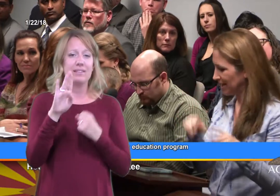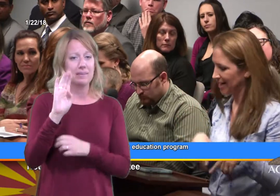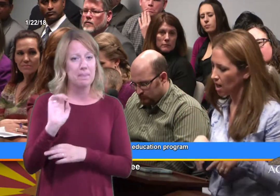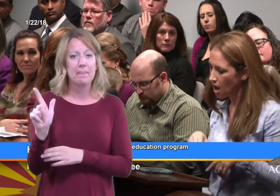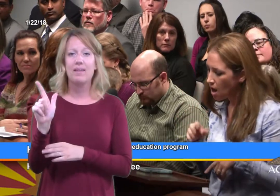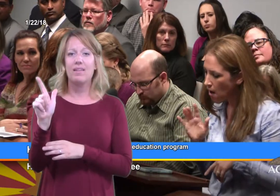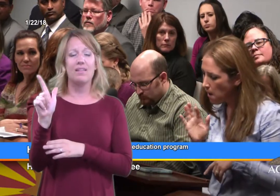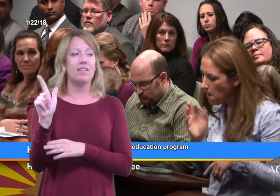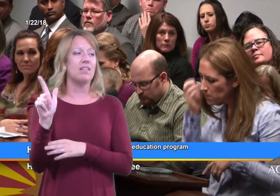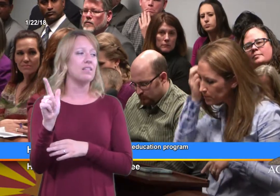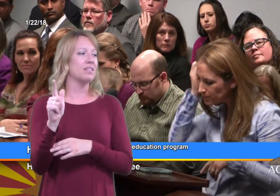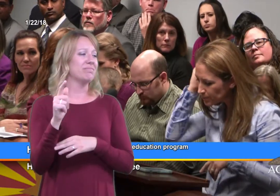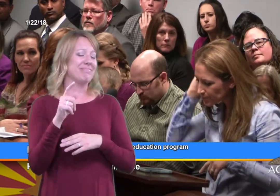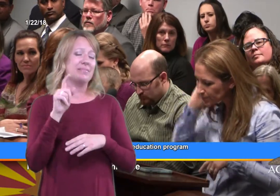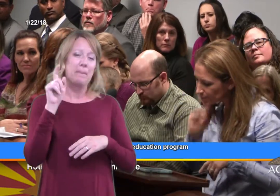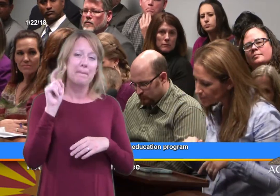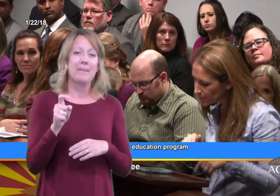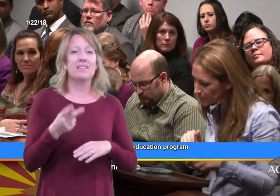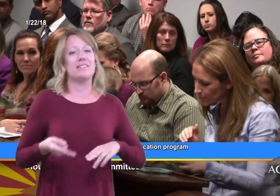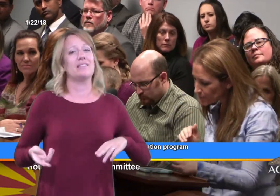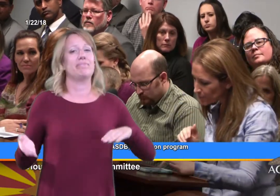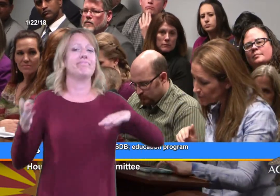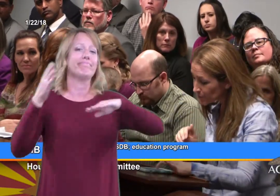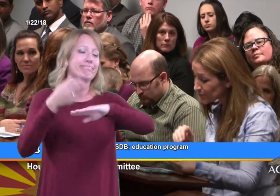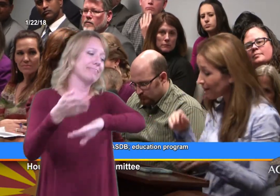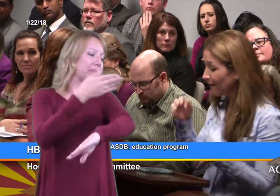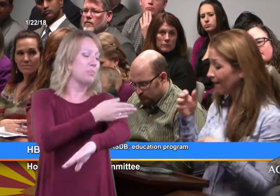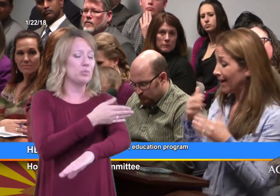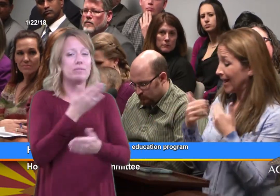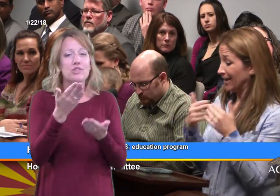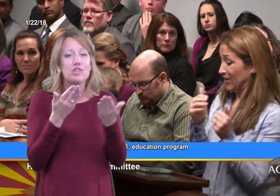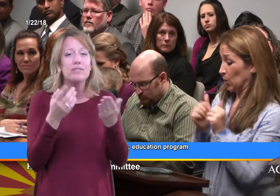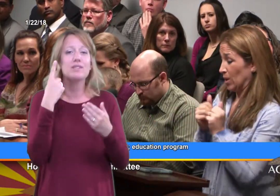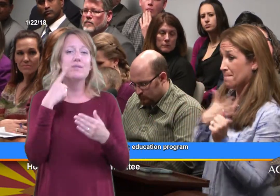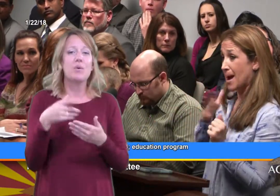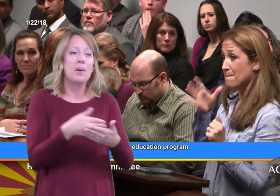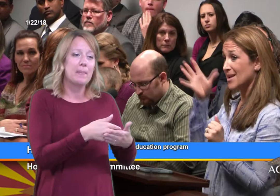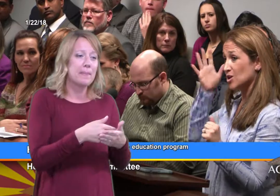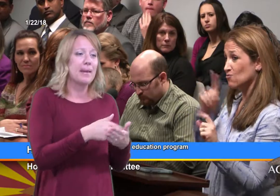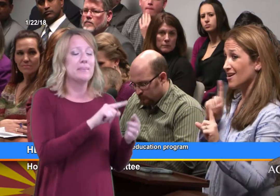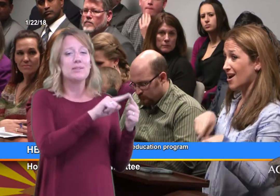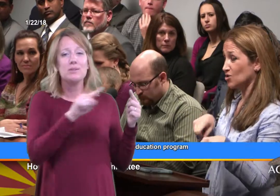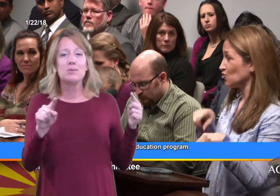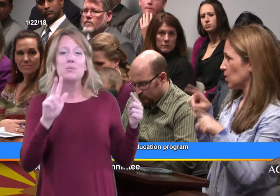There is a significant need for improve services for our birth to 3yr old, deaf and blind children.